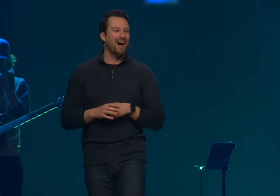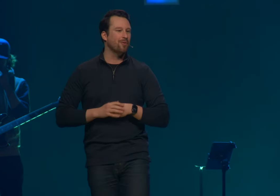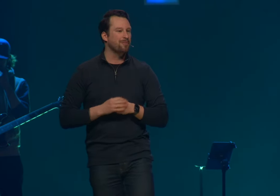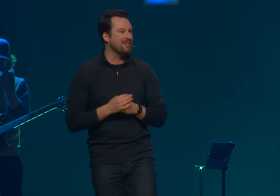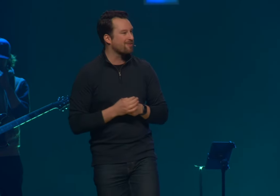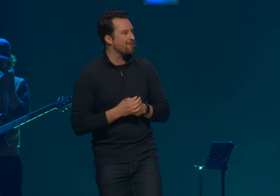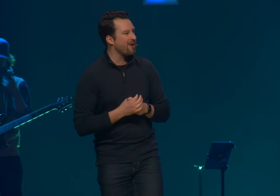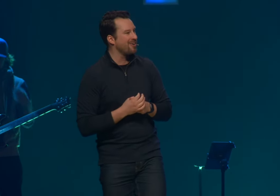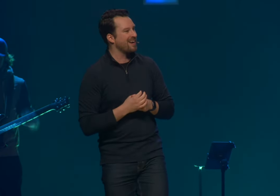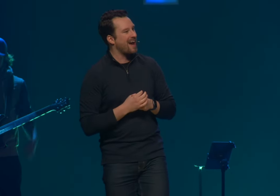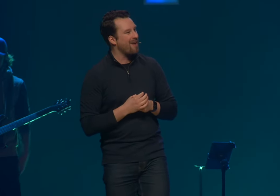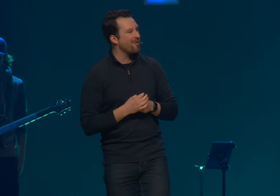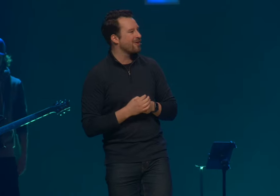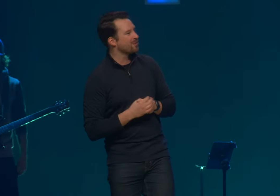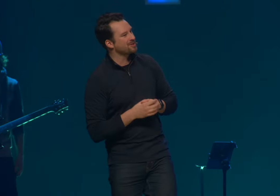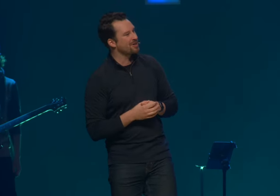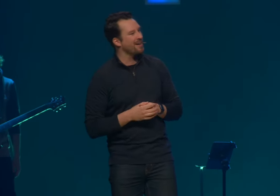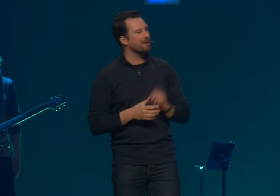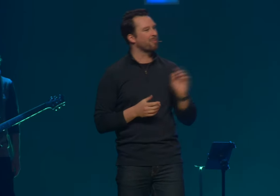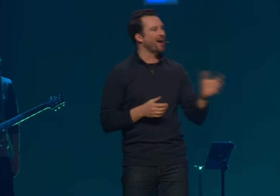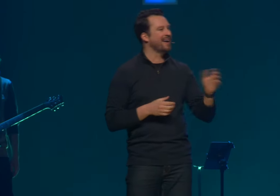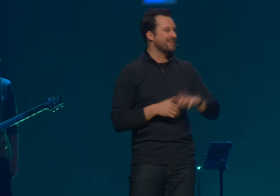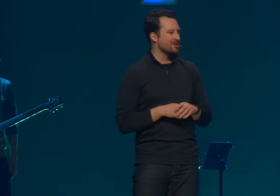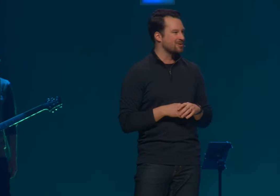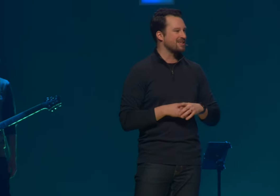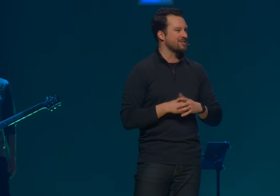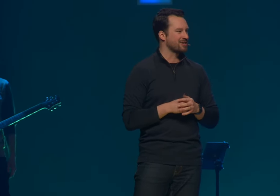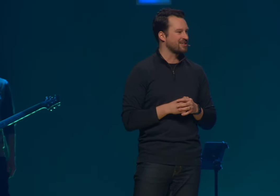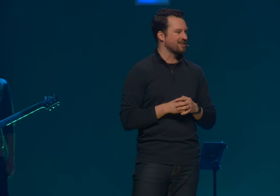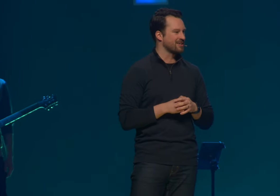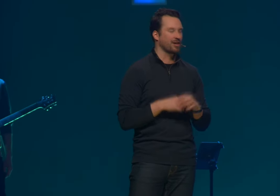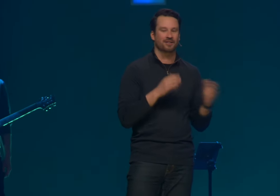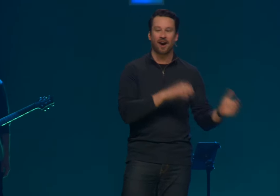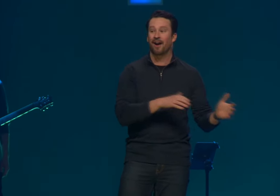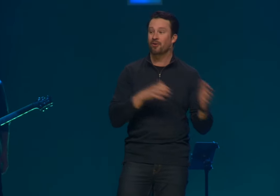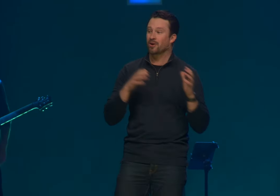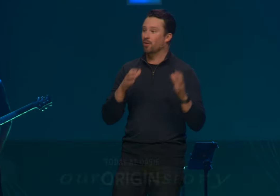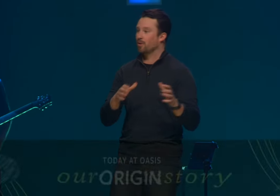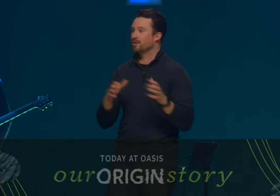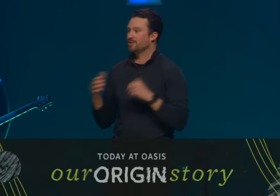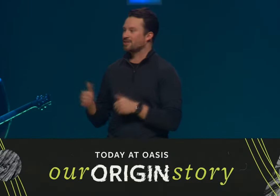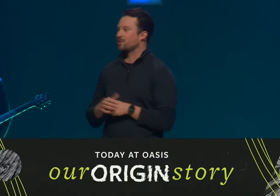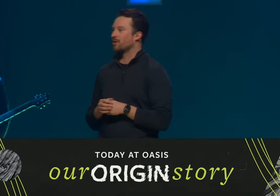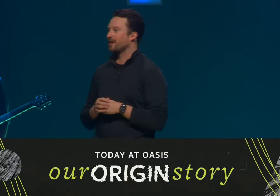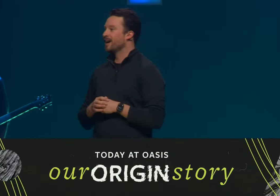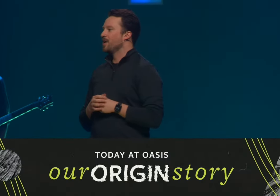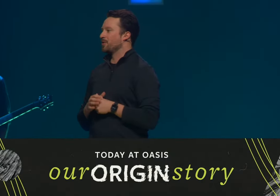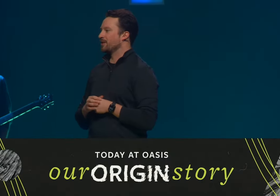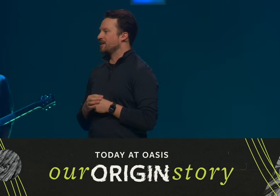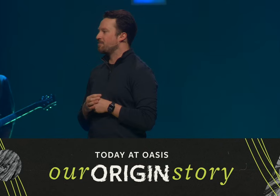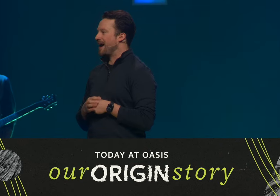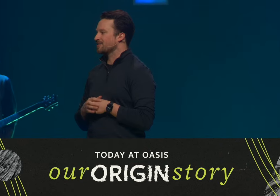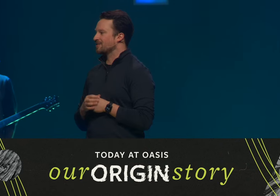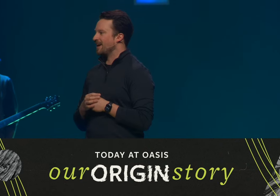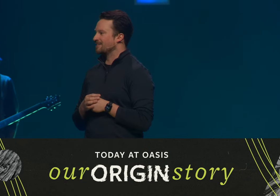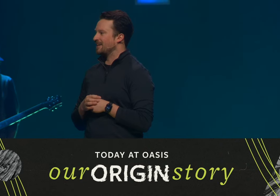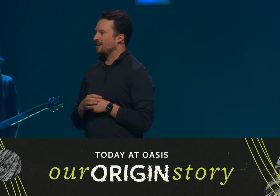I will be here for about an hour and we're starting a brand new teaching series called Our Origin Story with our lead pastor, Dustin,